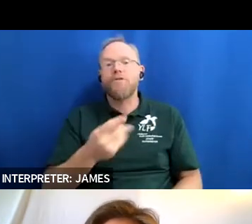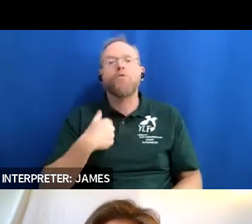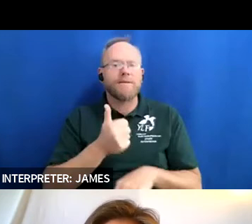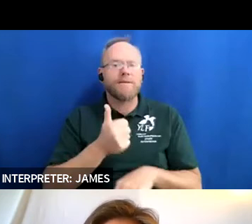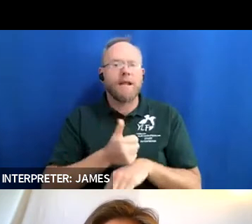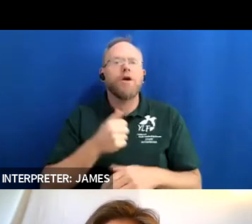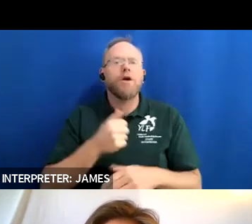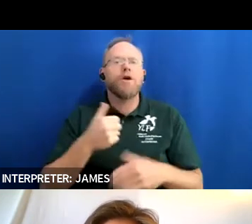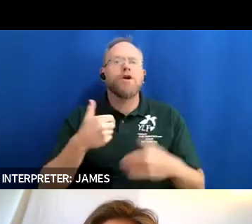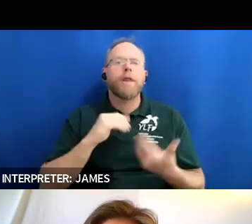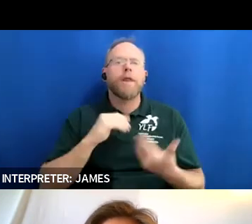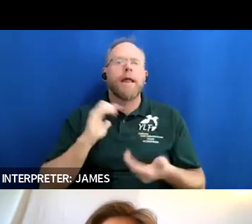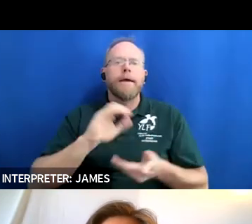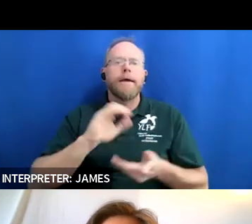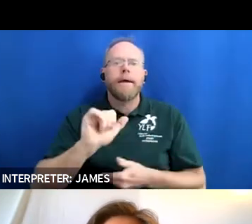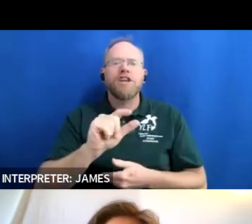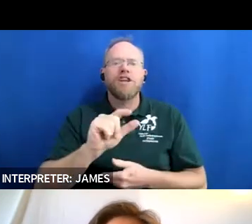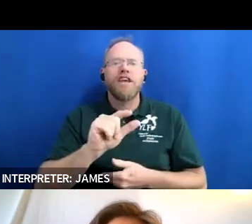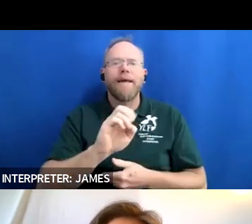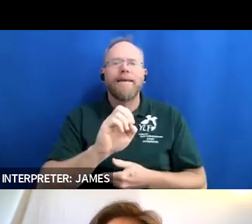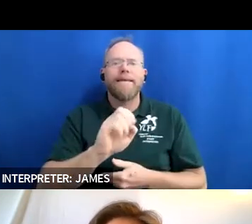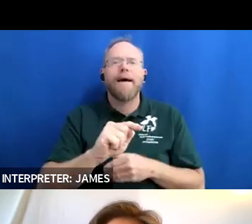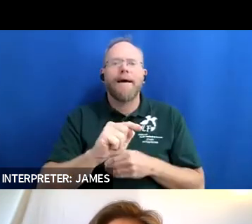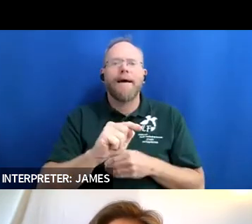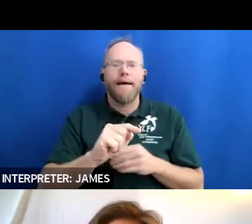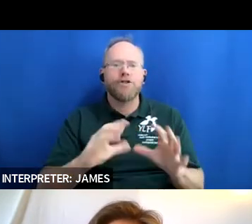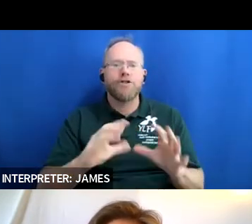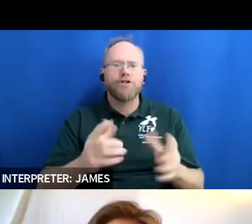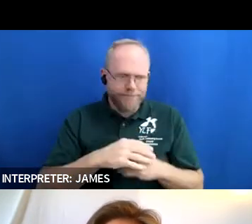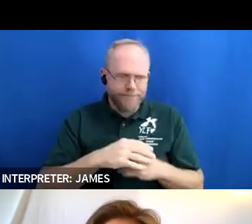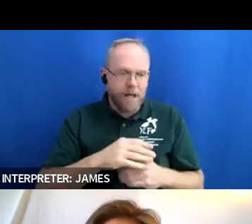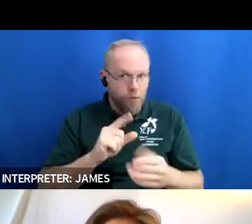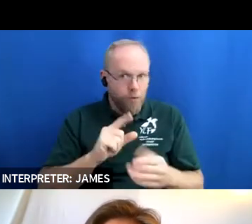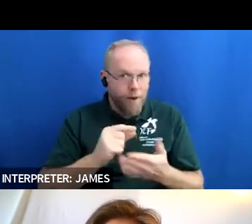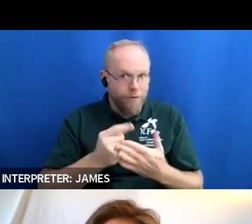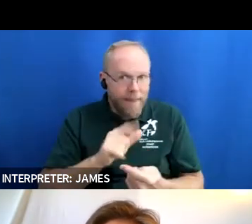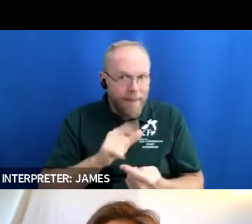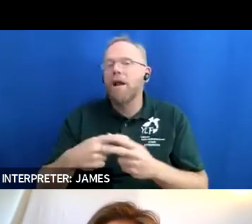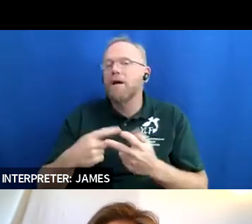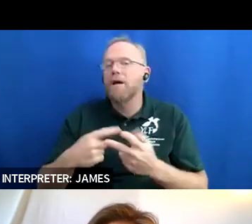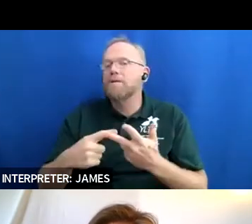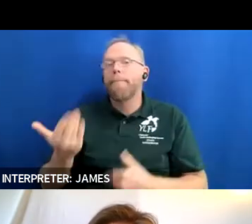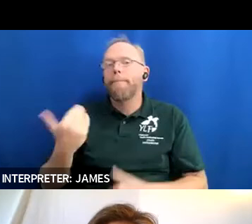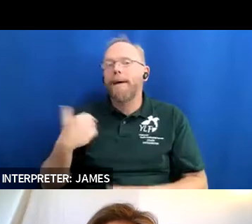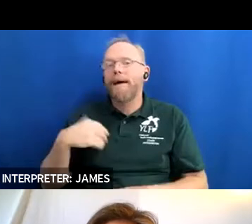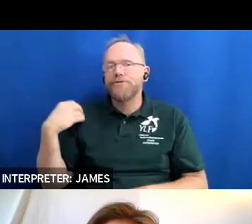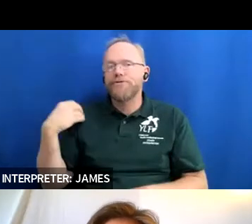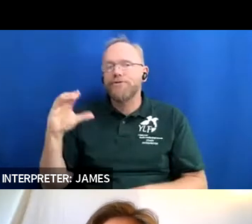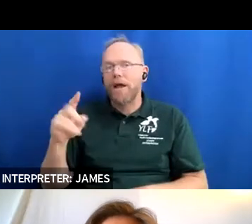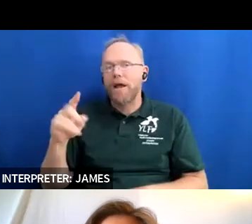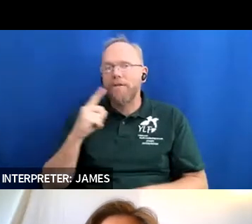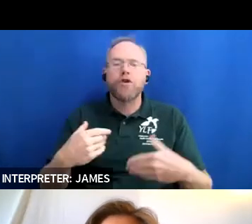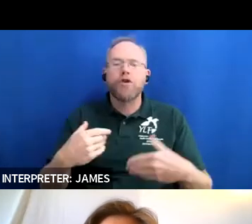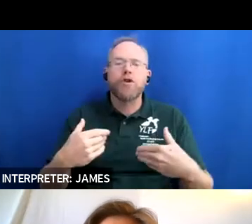also graduated from i also am a past chair of the youth leadership initiatives in arizona i've also